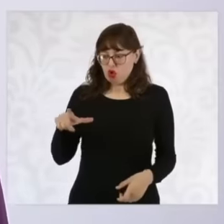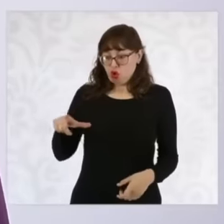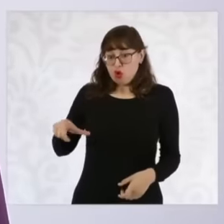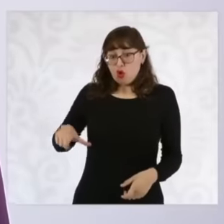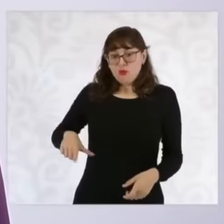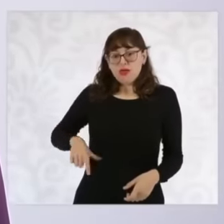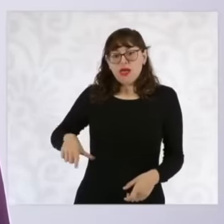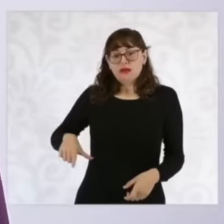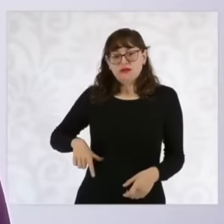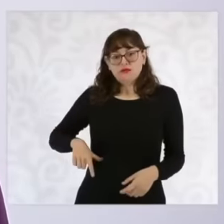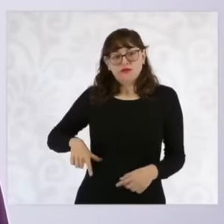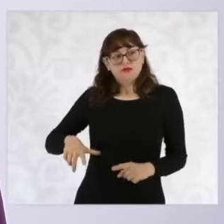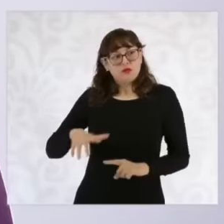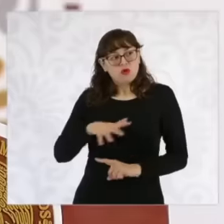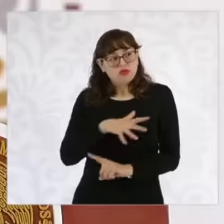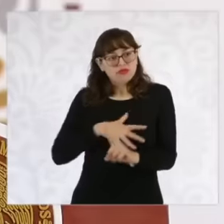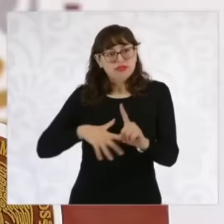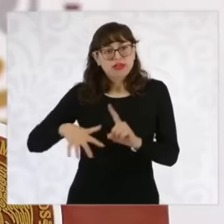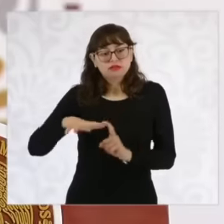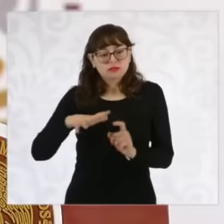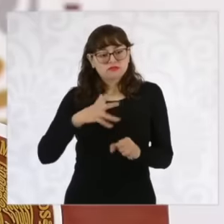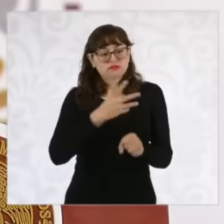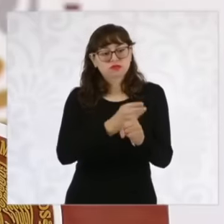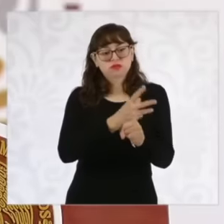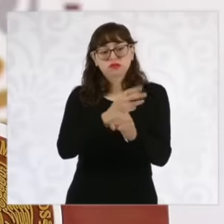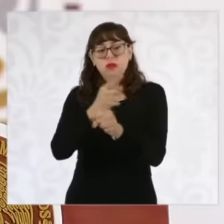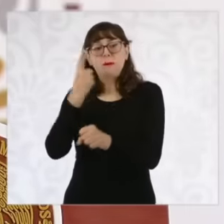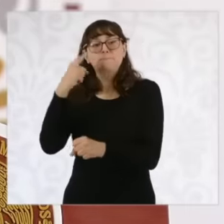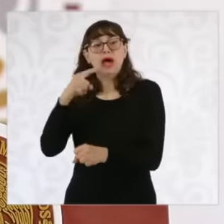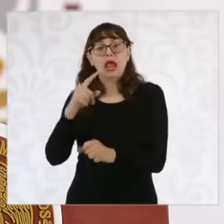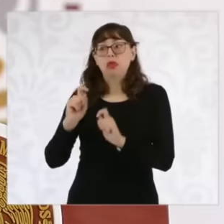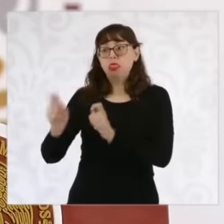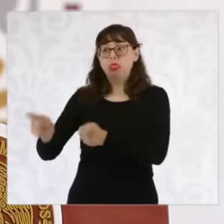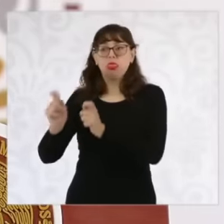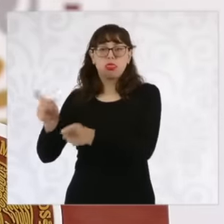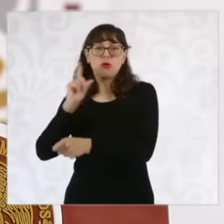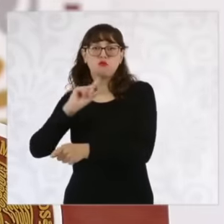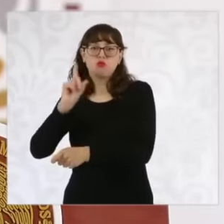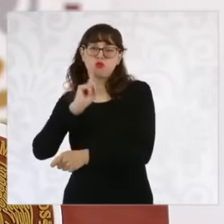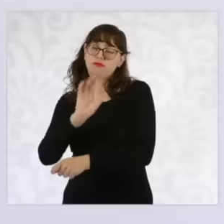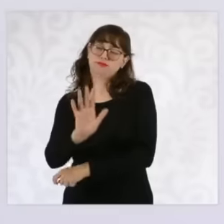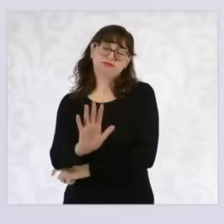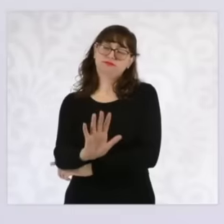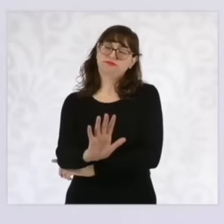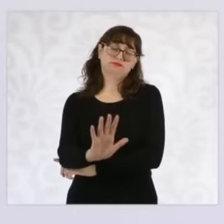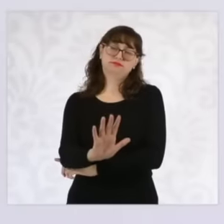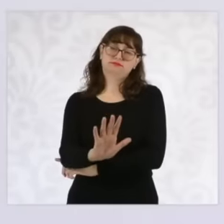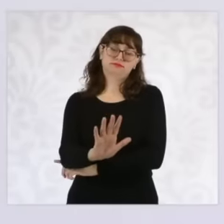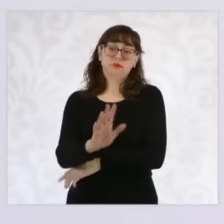so that women can have equal conditions if we so wish, because